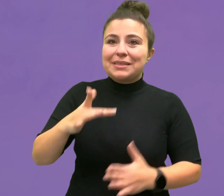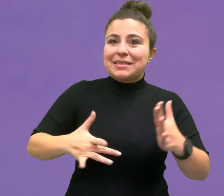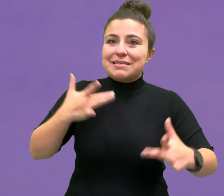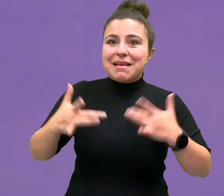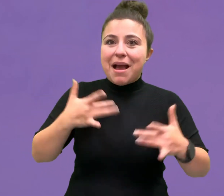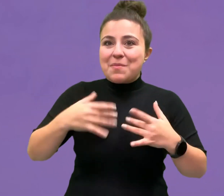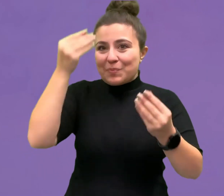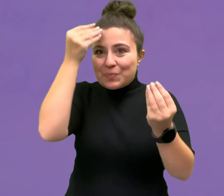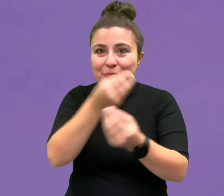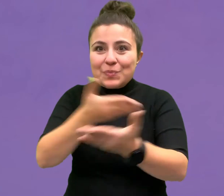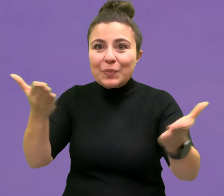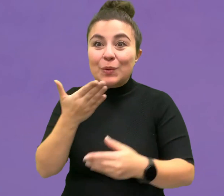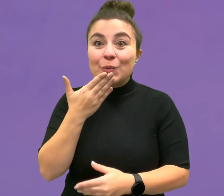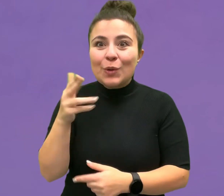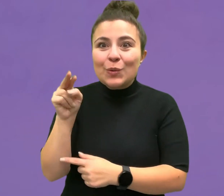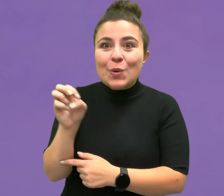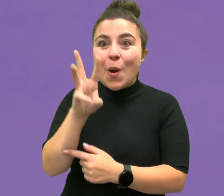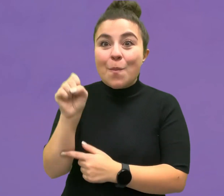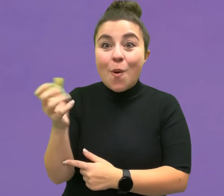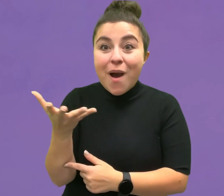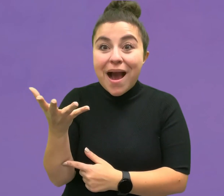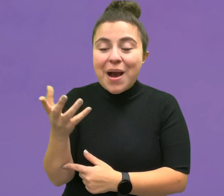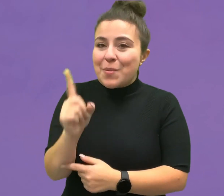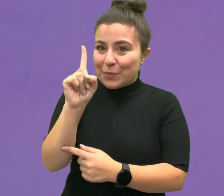I'm excited to announce some good news...